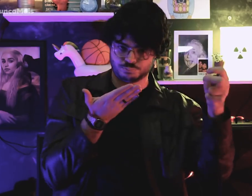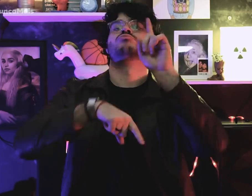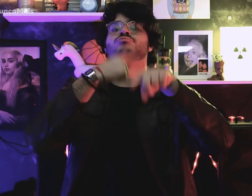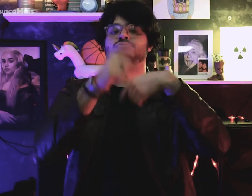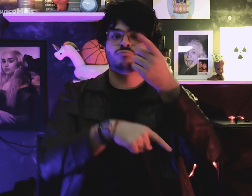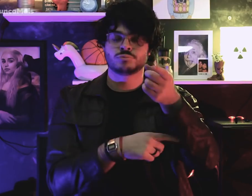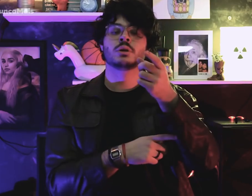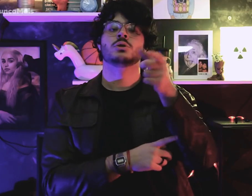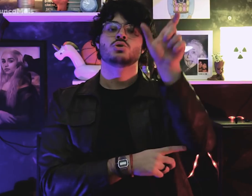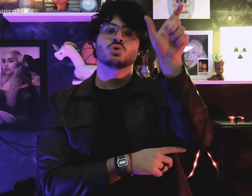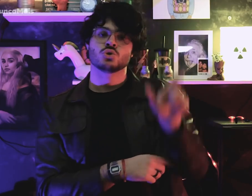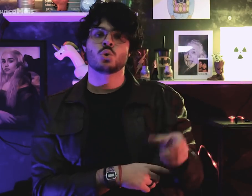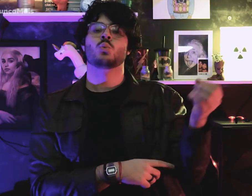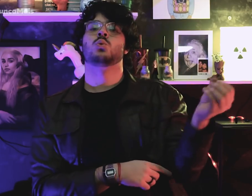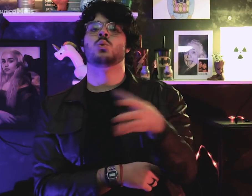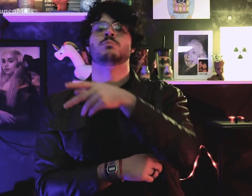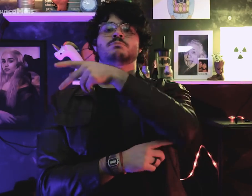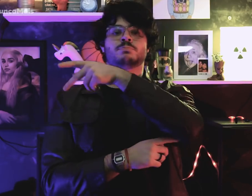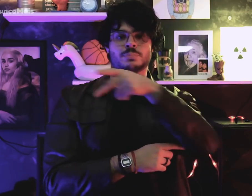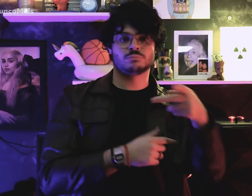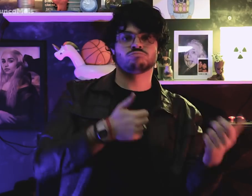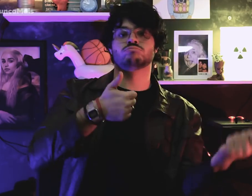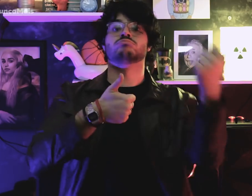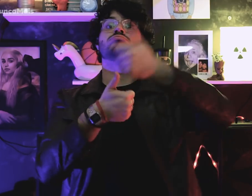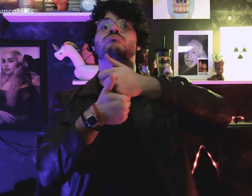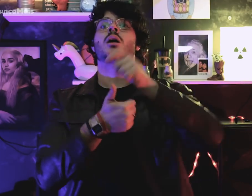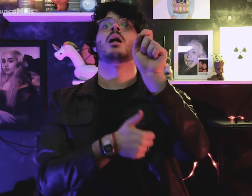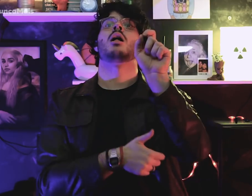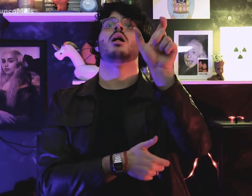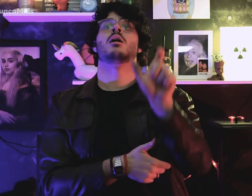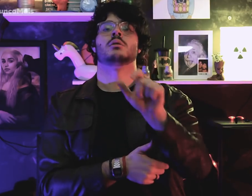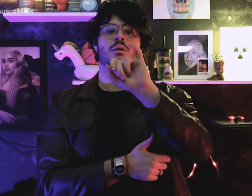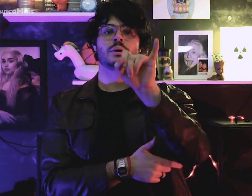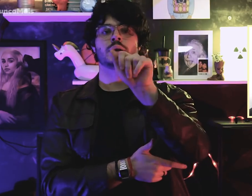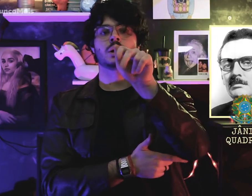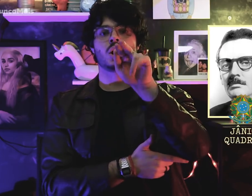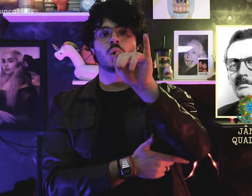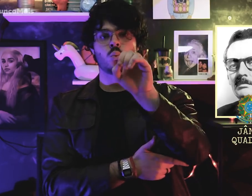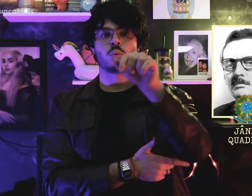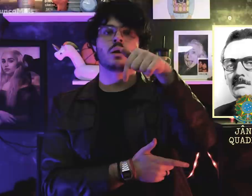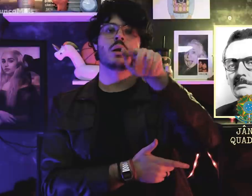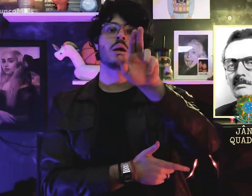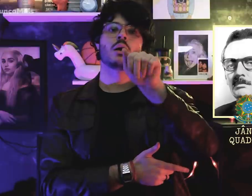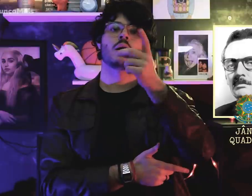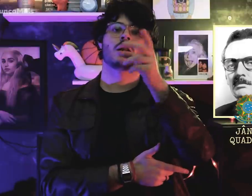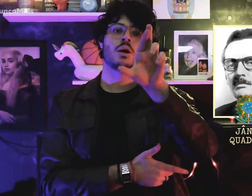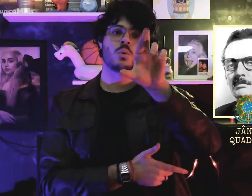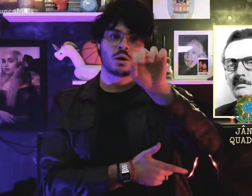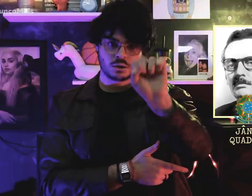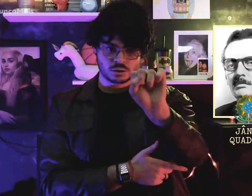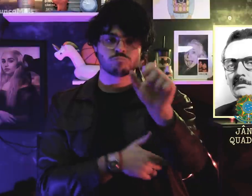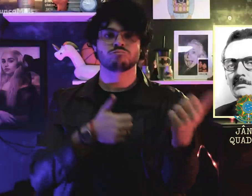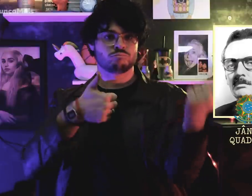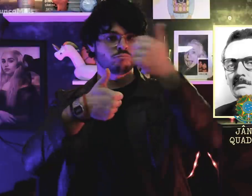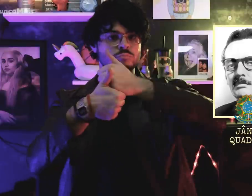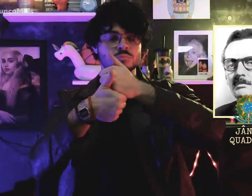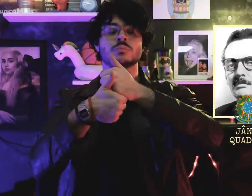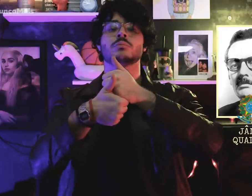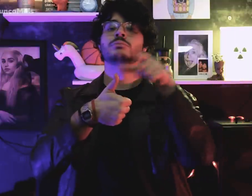soon, Jânio Quadros became the new president of Brazil,